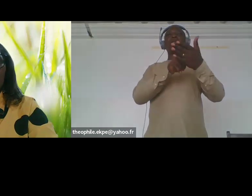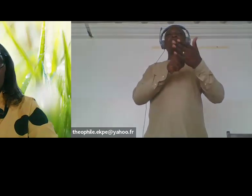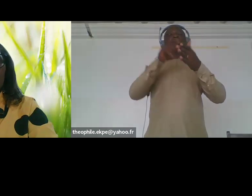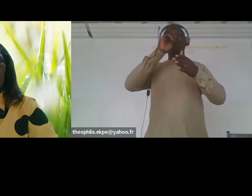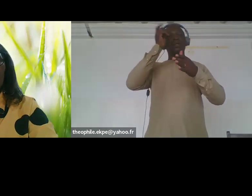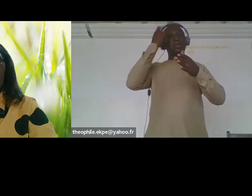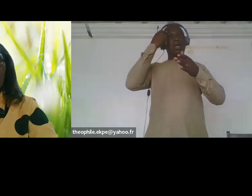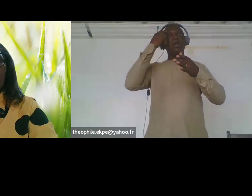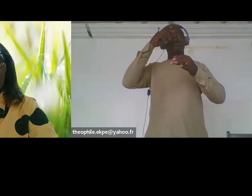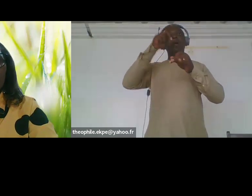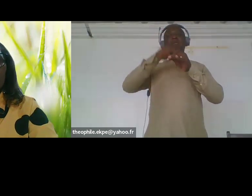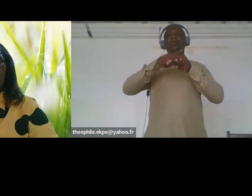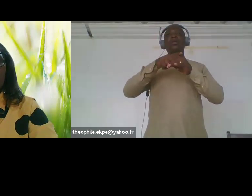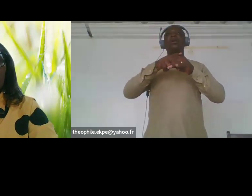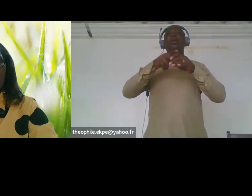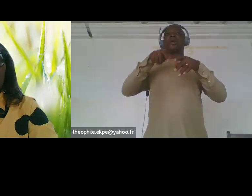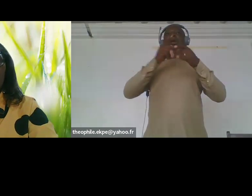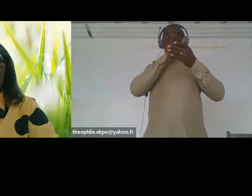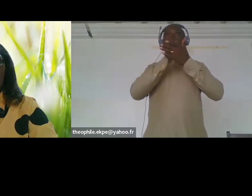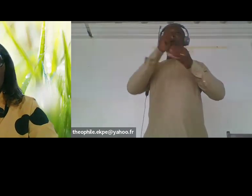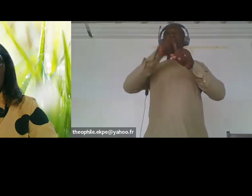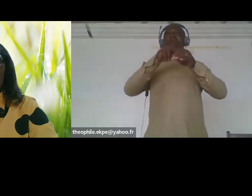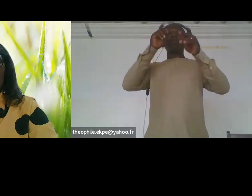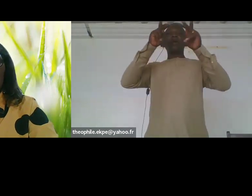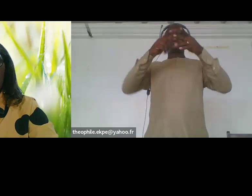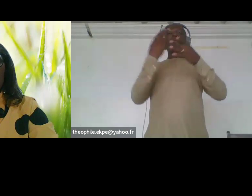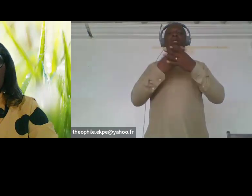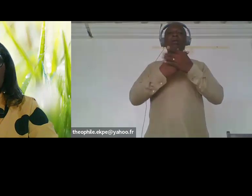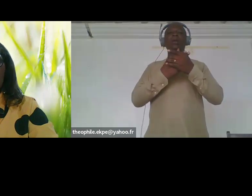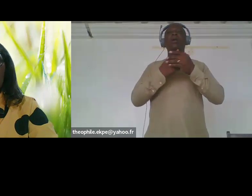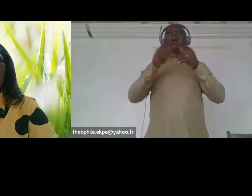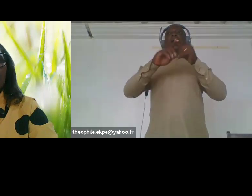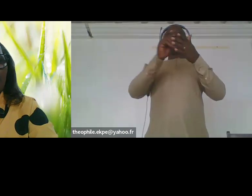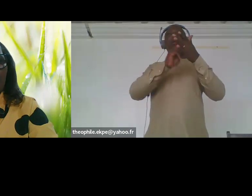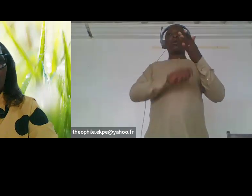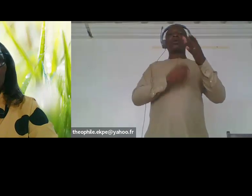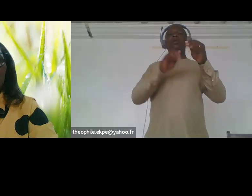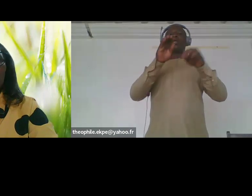well we can imagine the burden of accessing